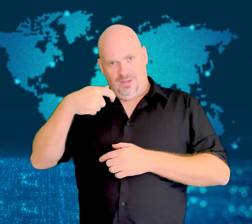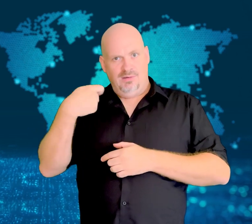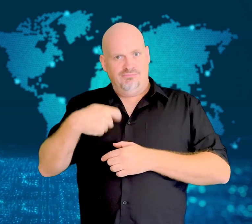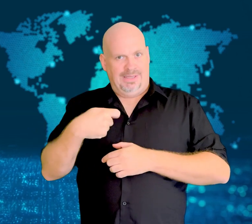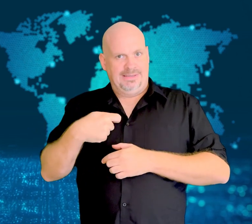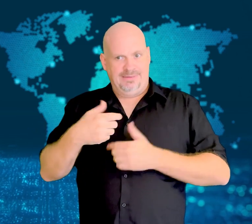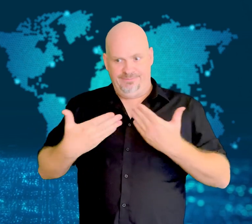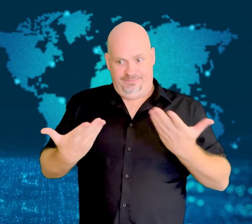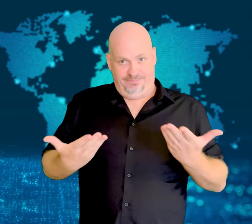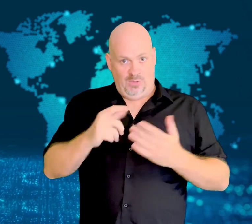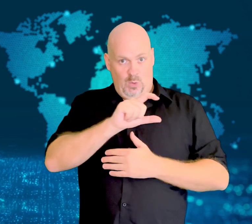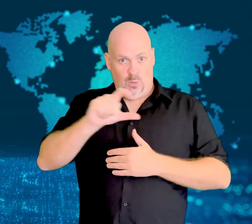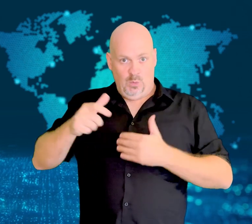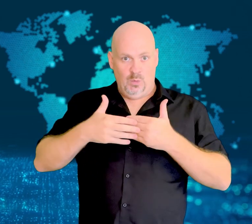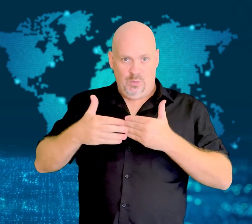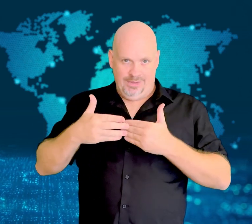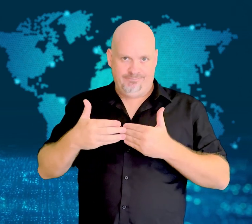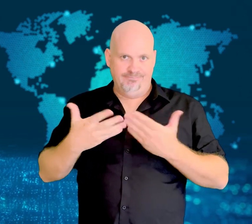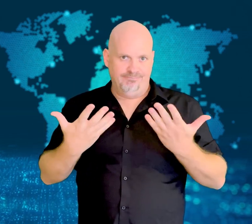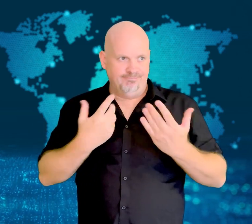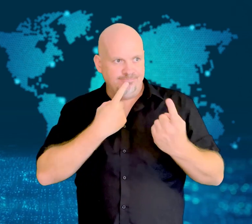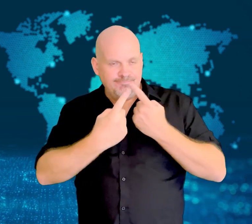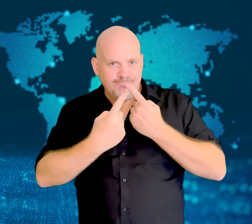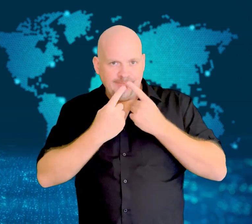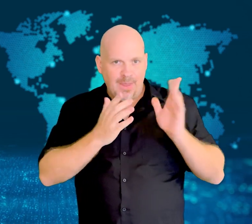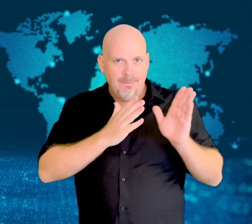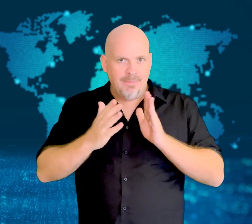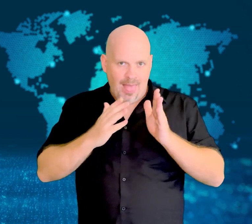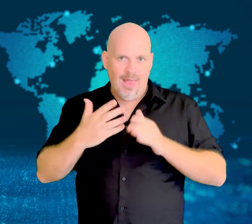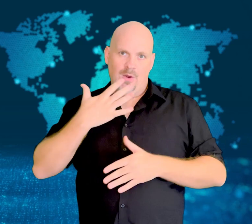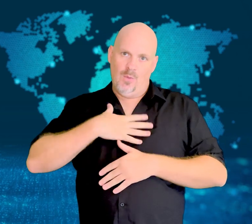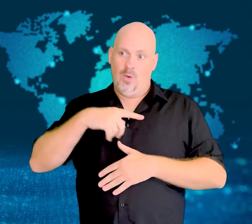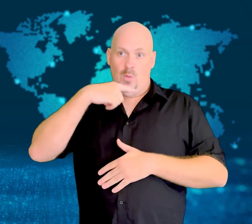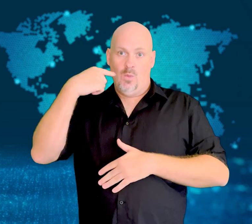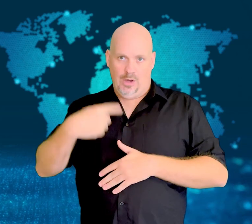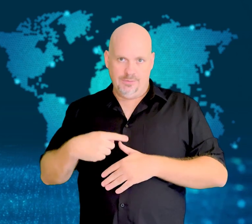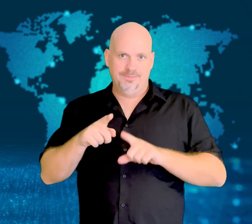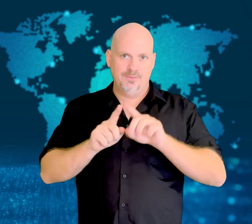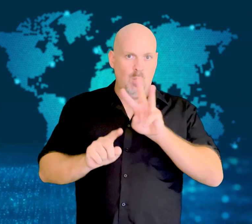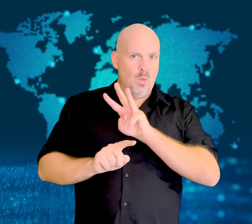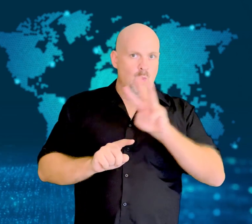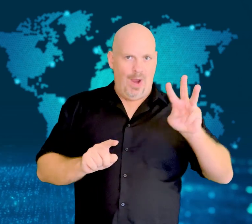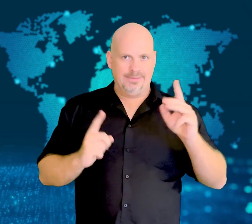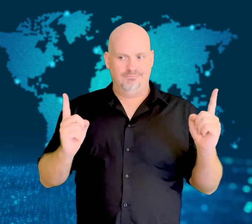talks between Russia and the West to find a resolution to the war.